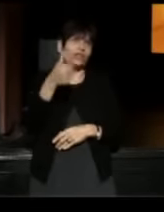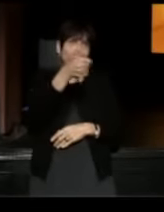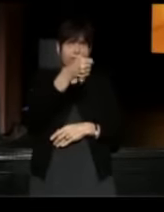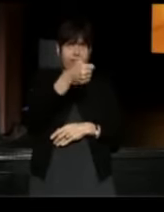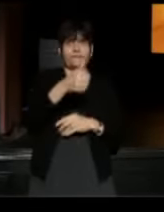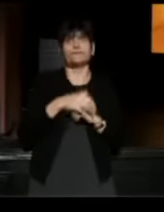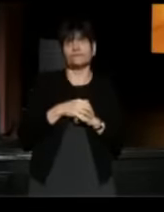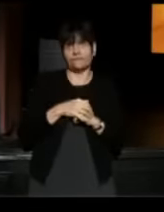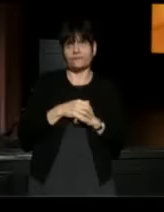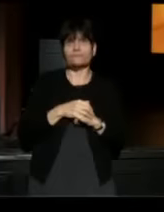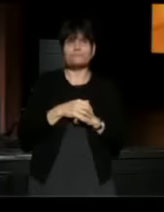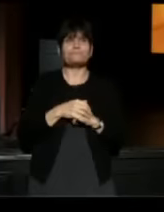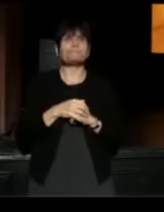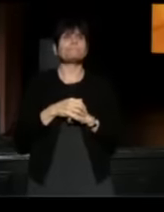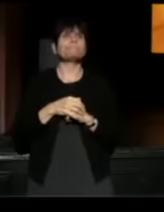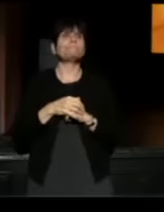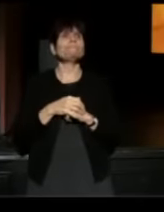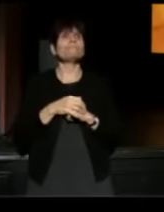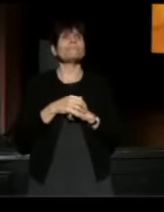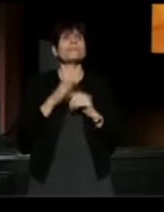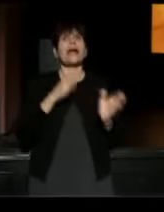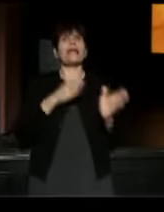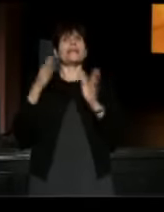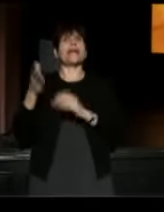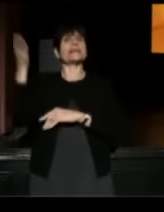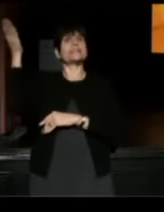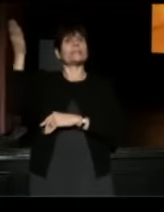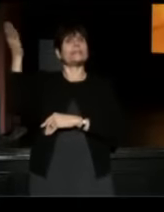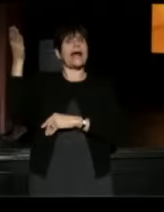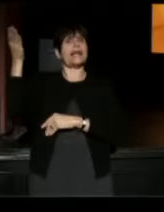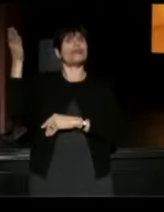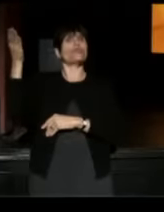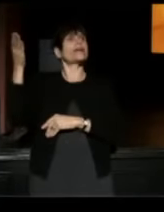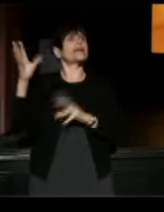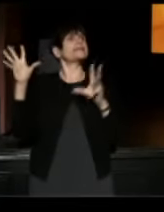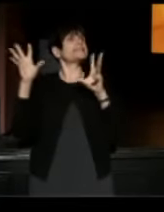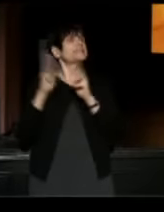Before we kick off our next plenary session sponsored by Westlake Reed Leskosky.